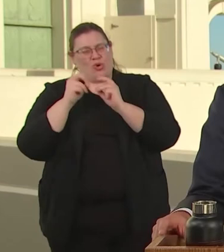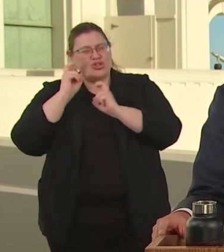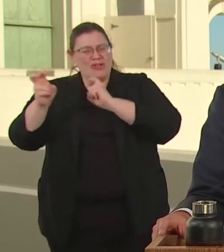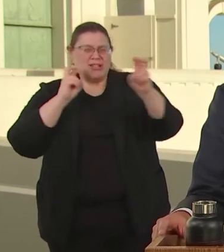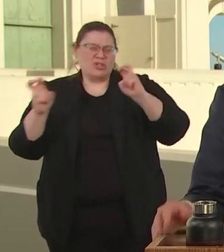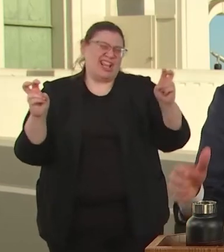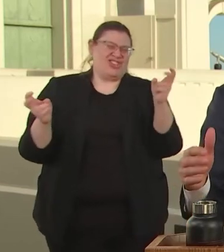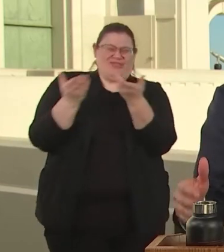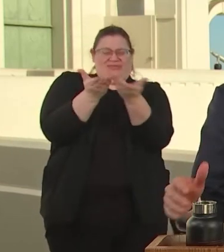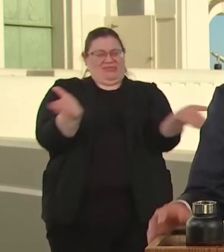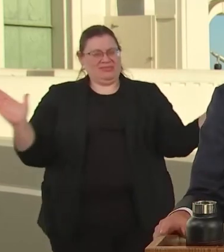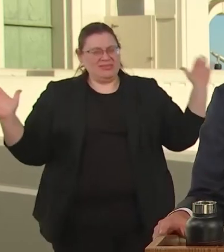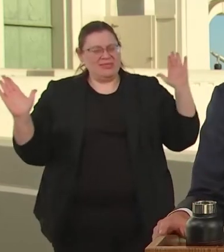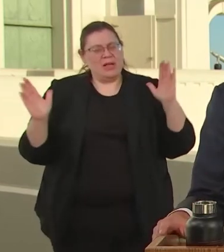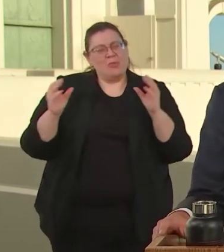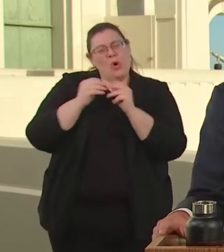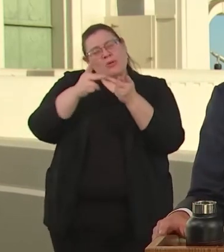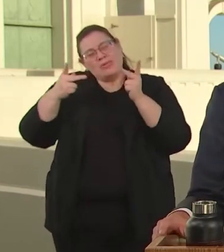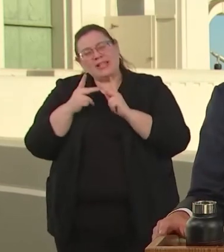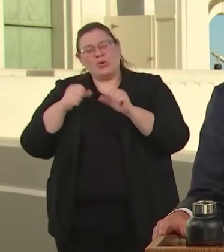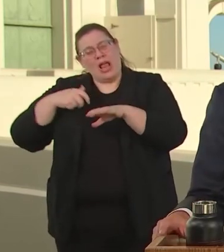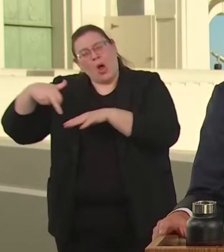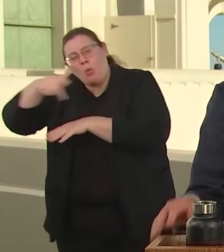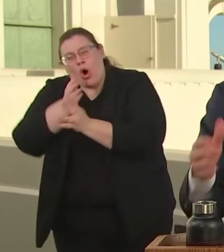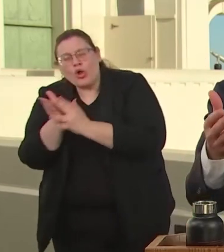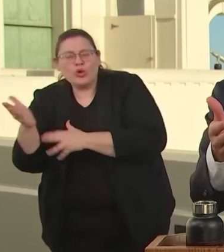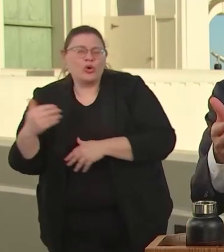THE KINDS THAT WE HAVE ENJOYED